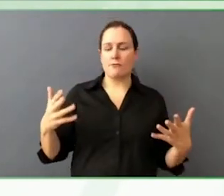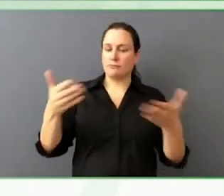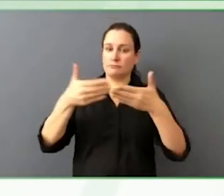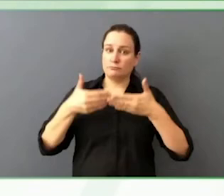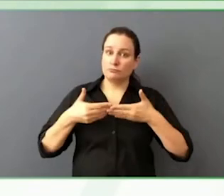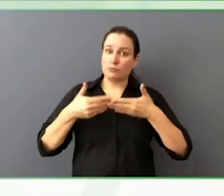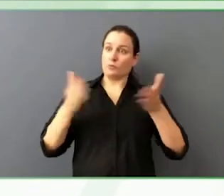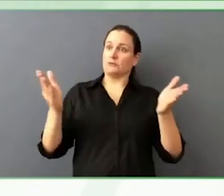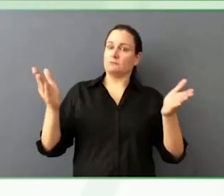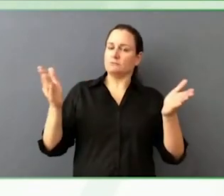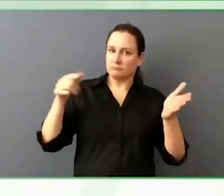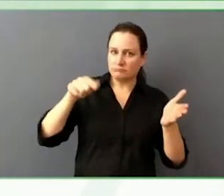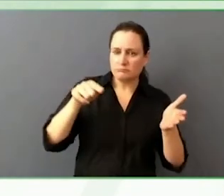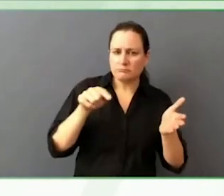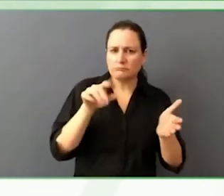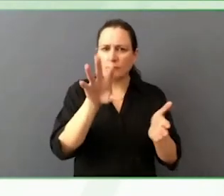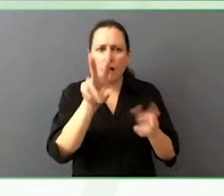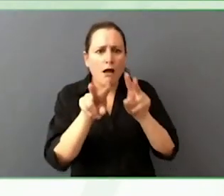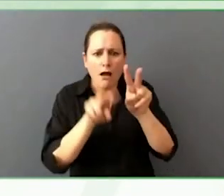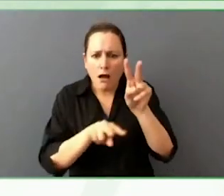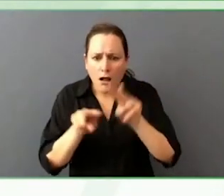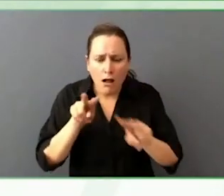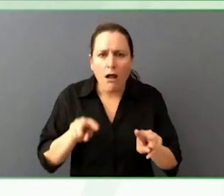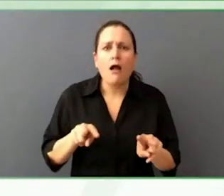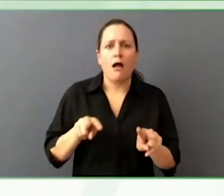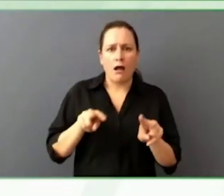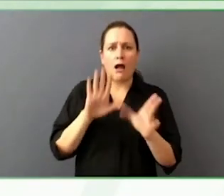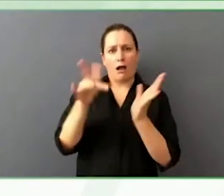A lot of newsrooms can use tools like that, it would be awesome.